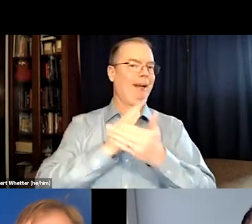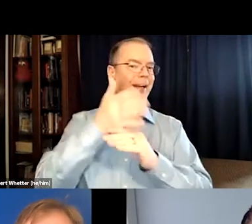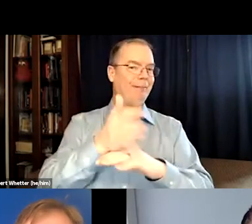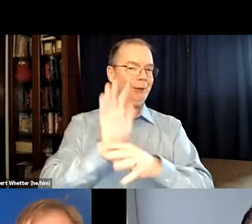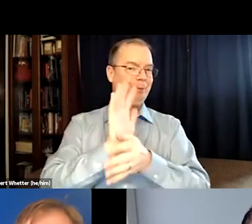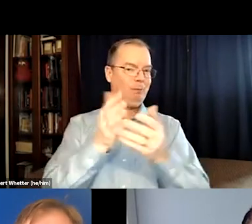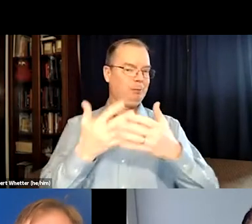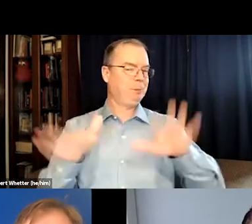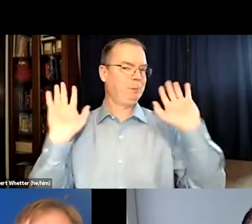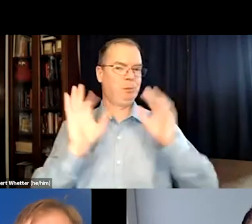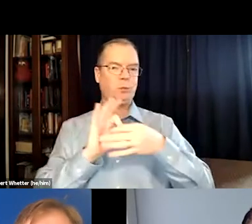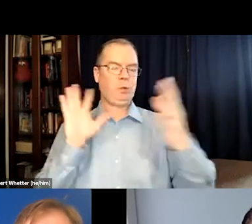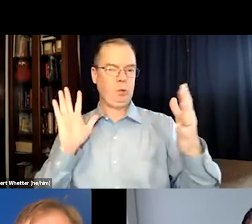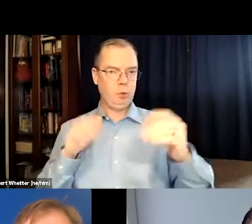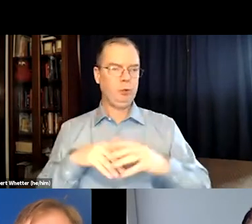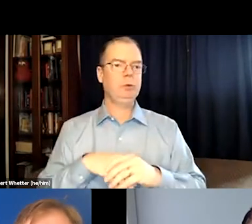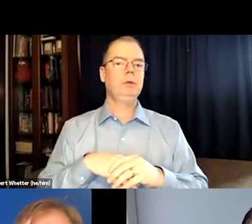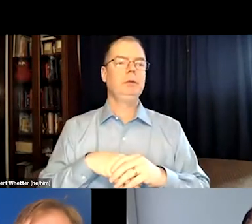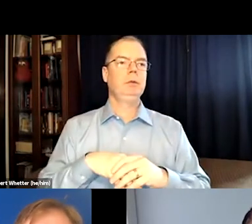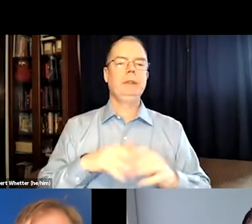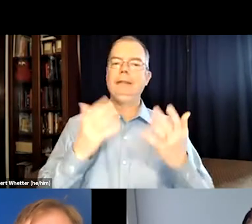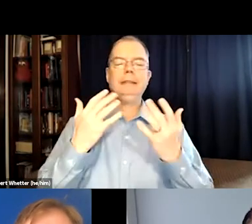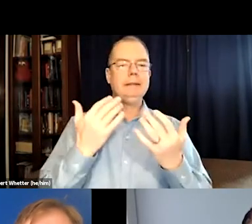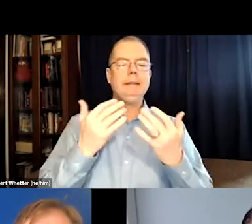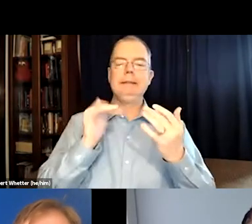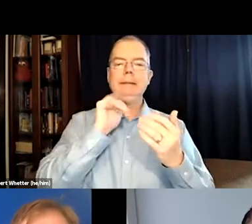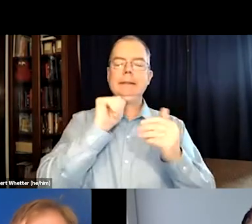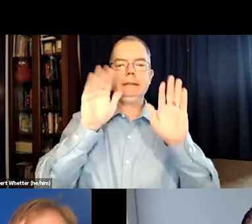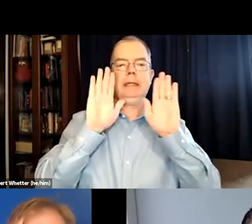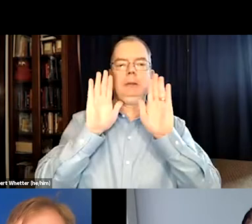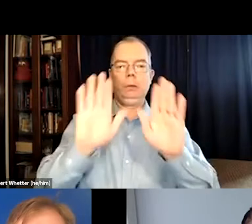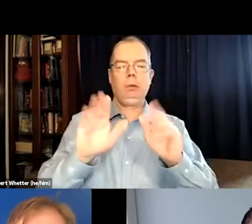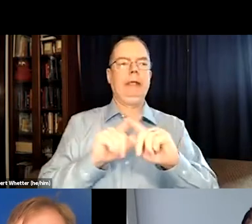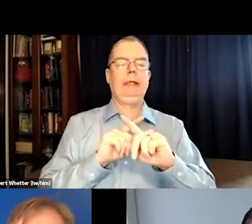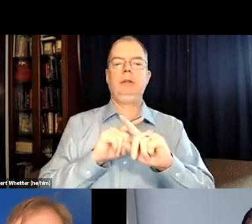so that film could be seen maybe three or four months after it was actually released